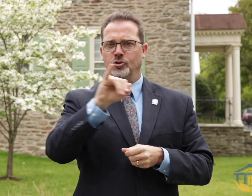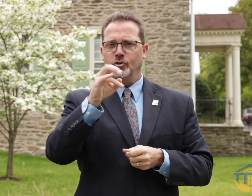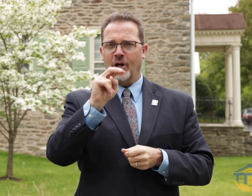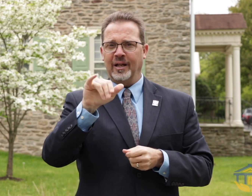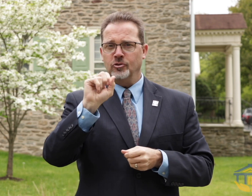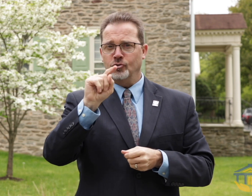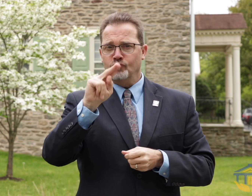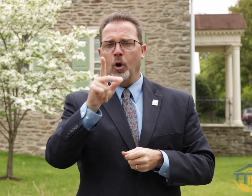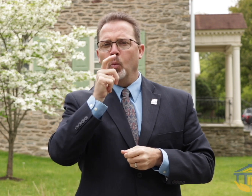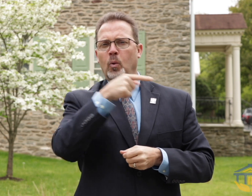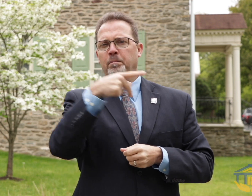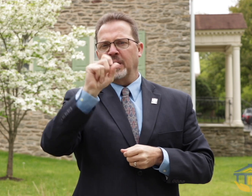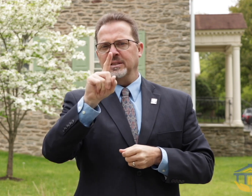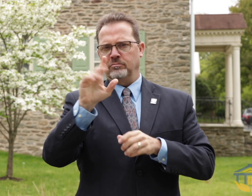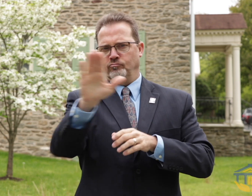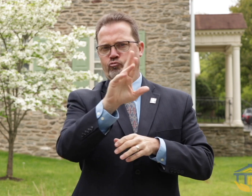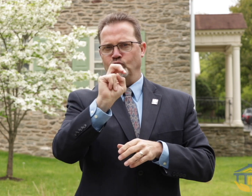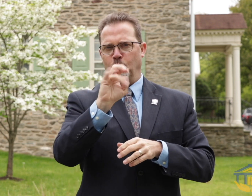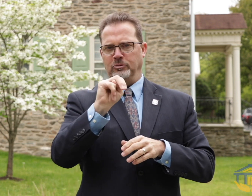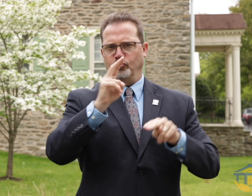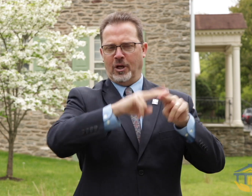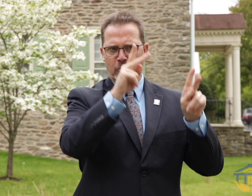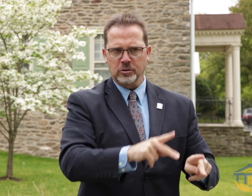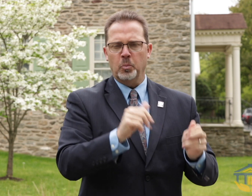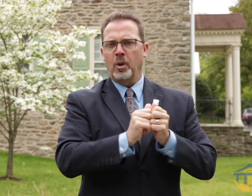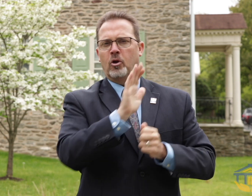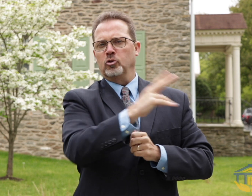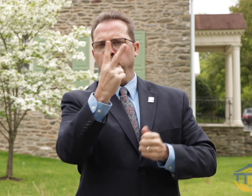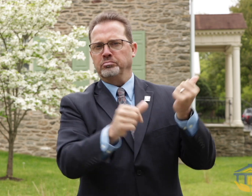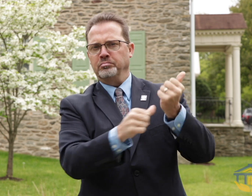of us including Jenny Strunk, who is the PSD reunion chairperson, as well as her two